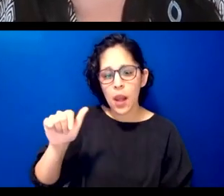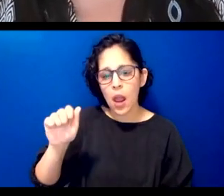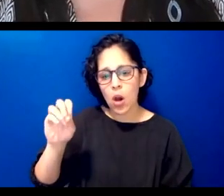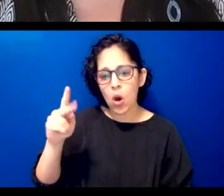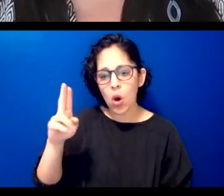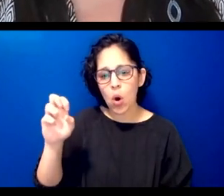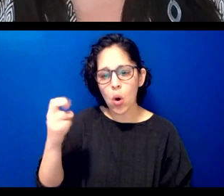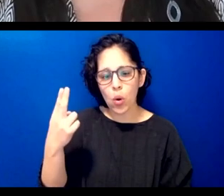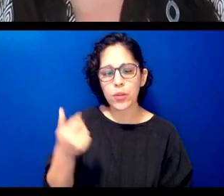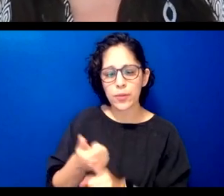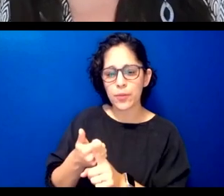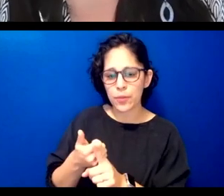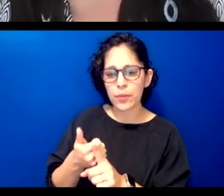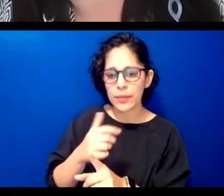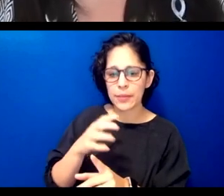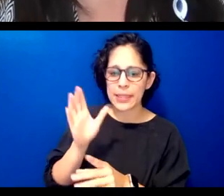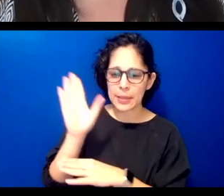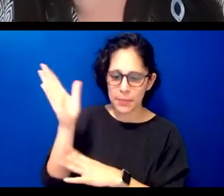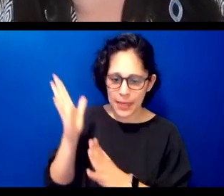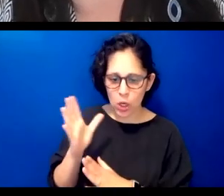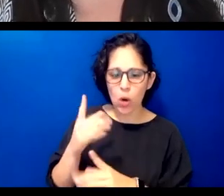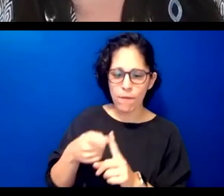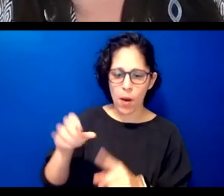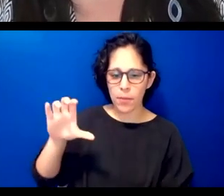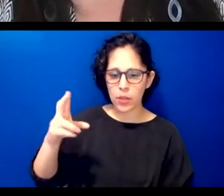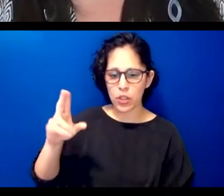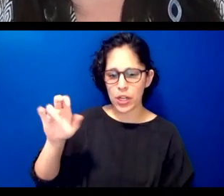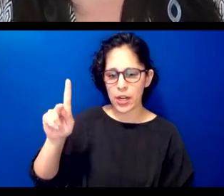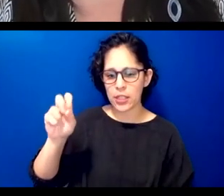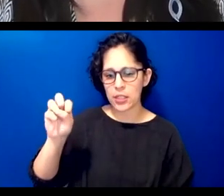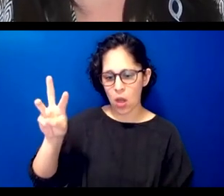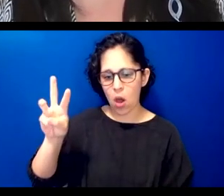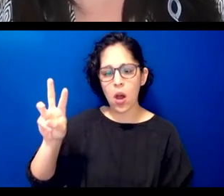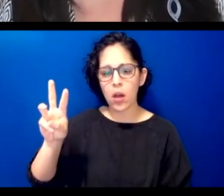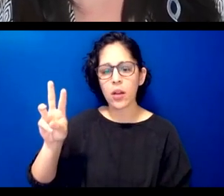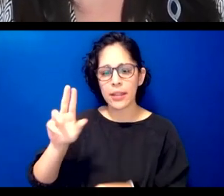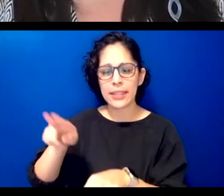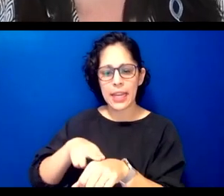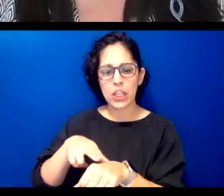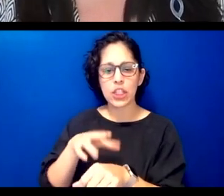chickasaw language he earned a phd in native language revitalization from the university